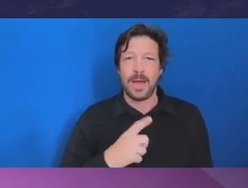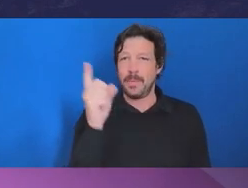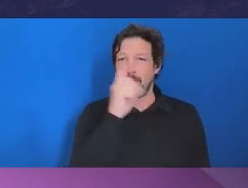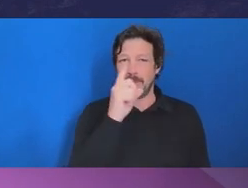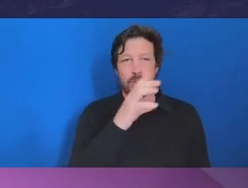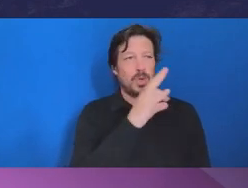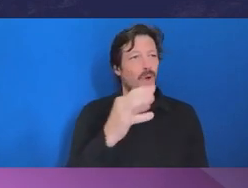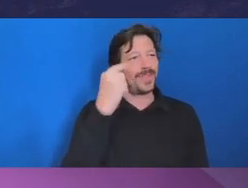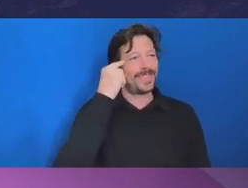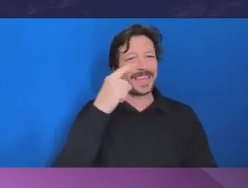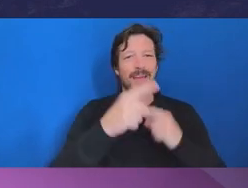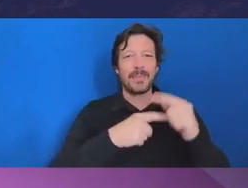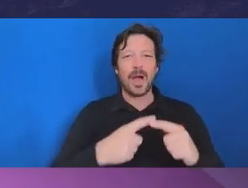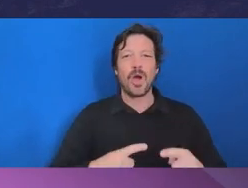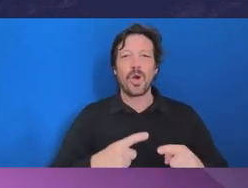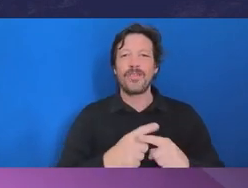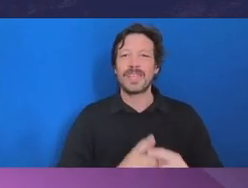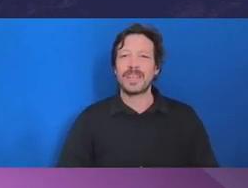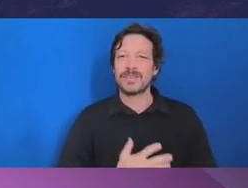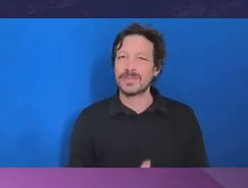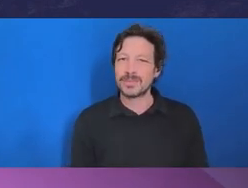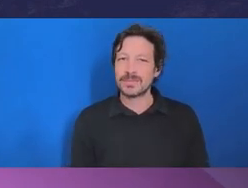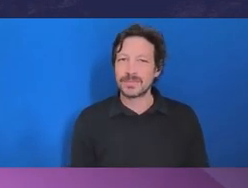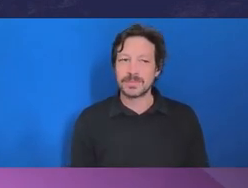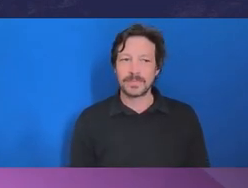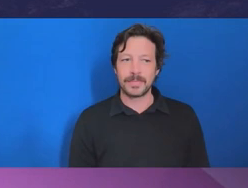So that when we did the audit reviewing the emergency expenditure,